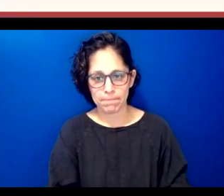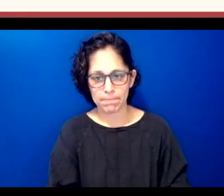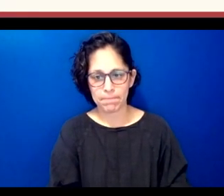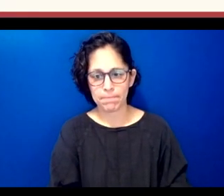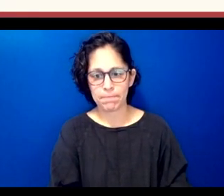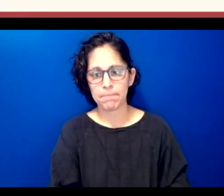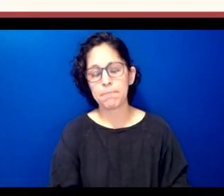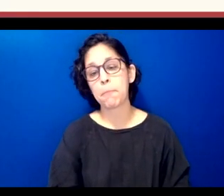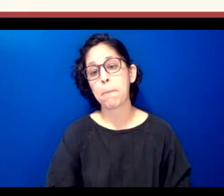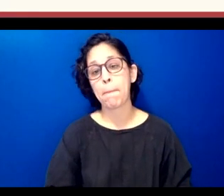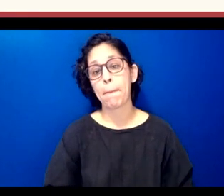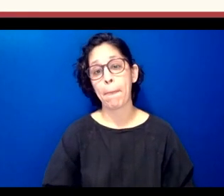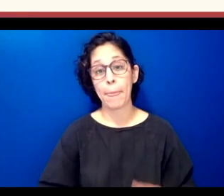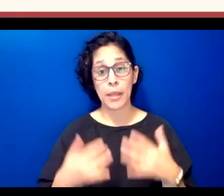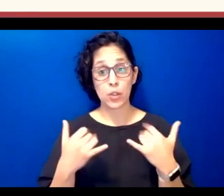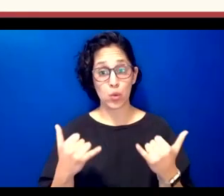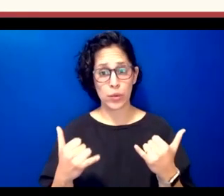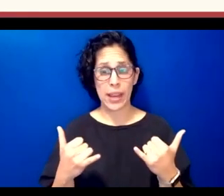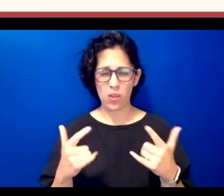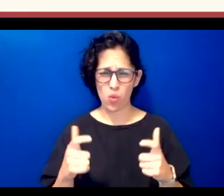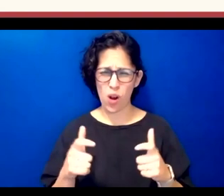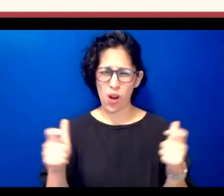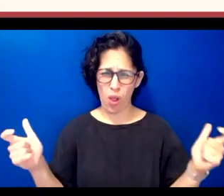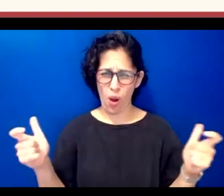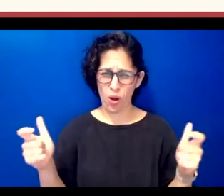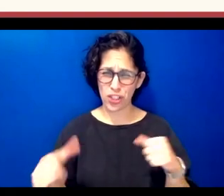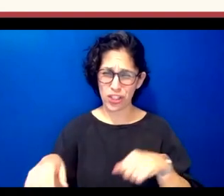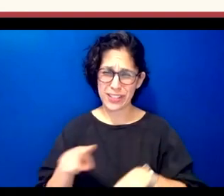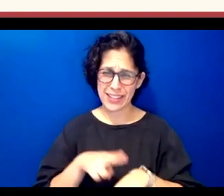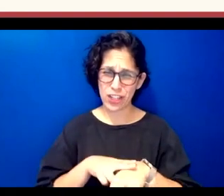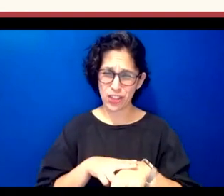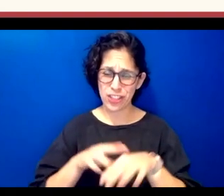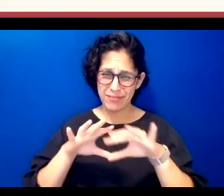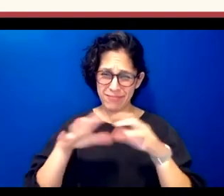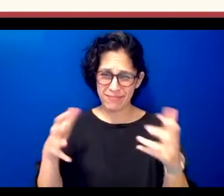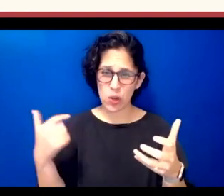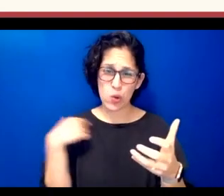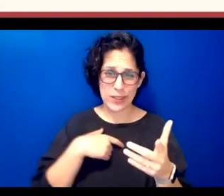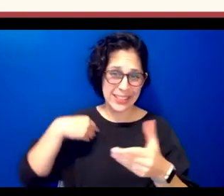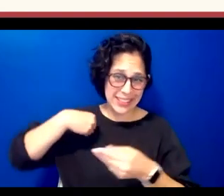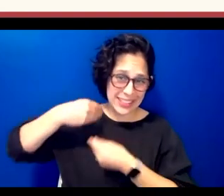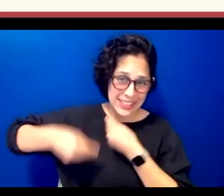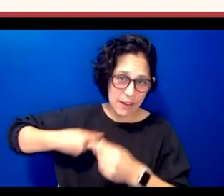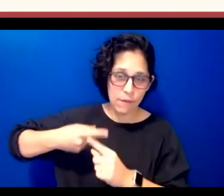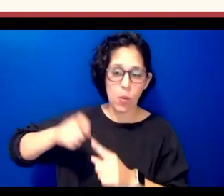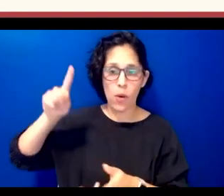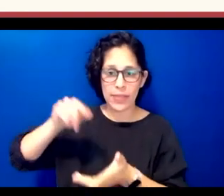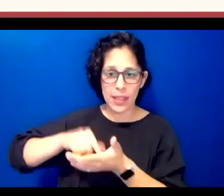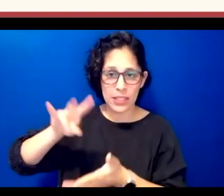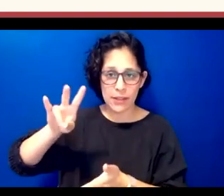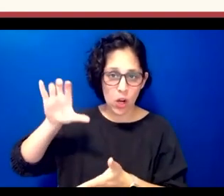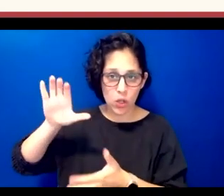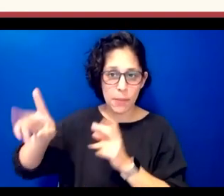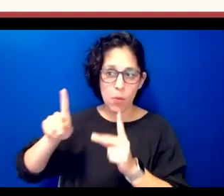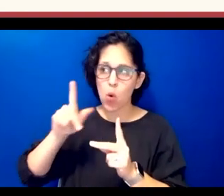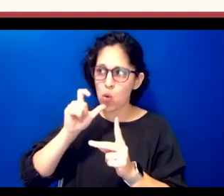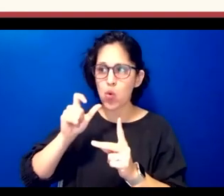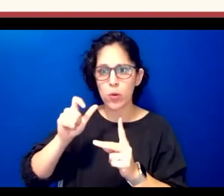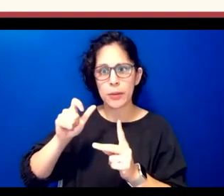so today we're a large nation um we all descend from roughly 1700 people who managed to survive